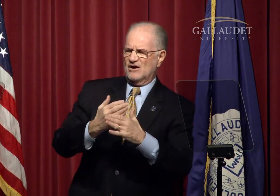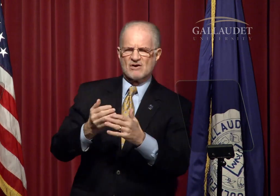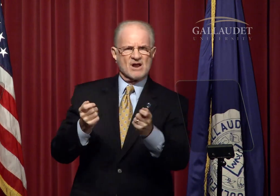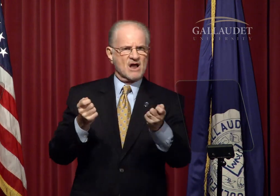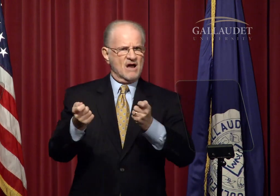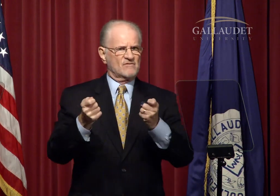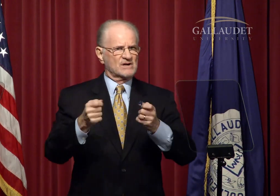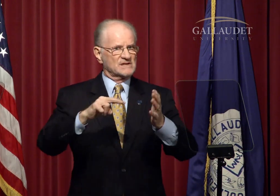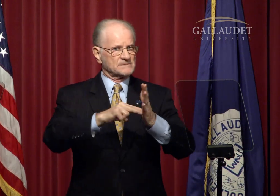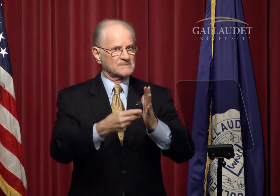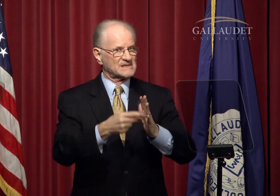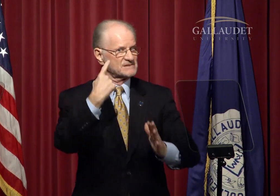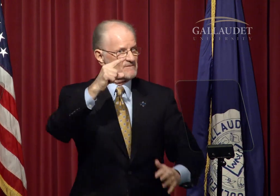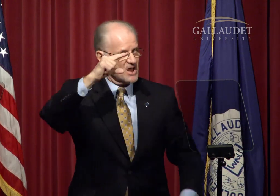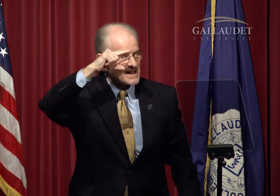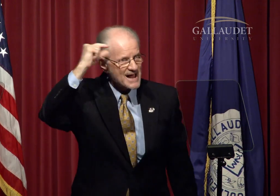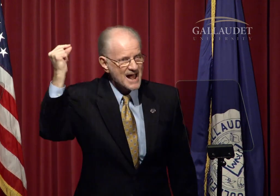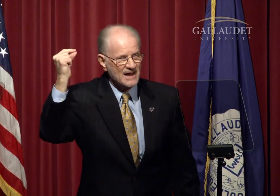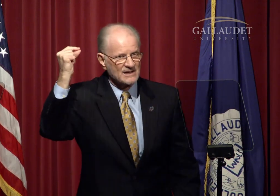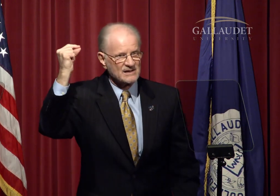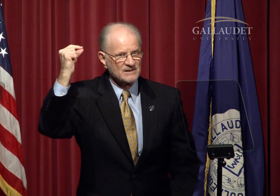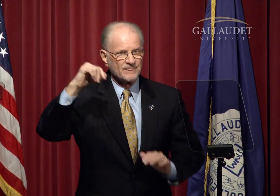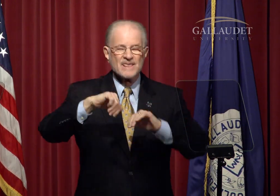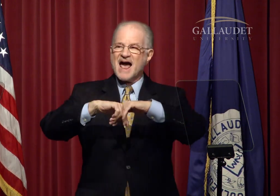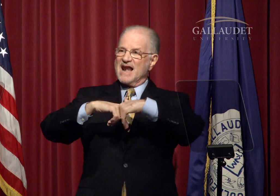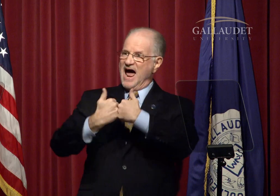what shared governance means for Gallaudet